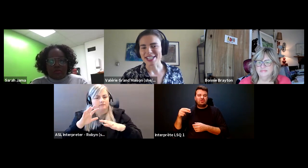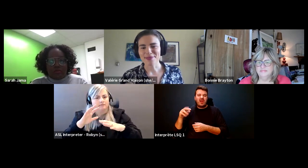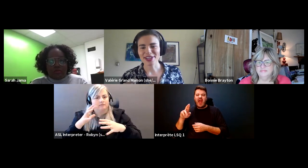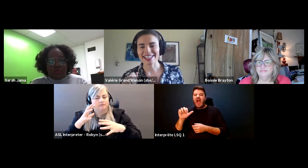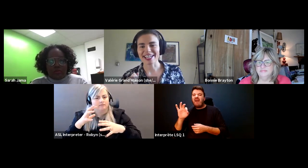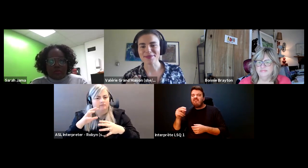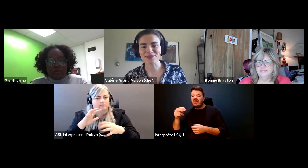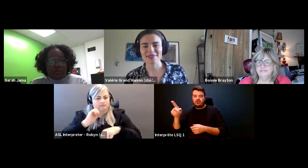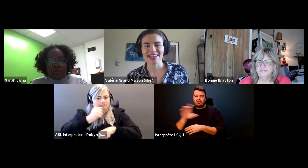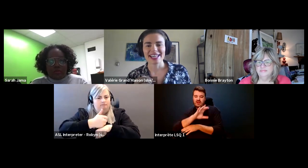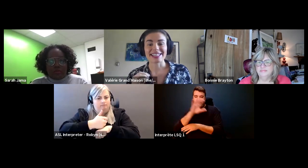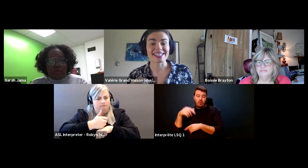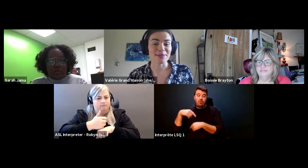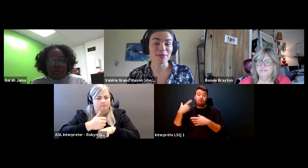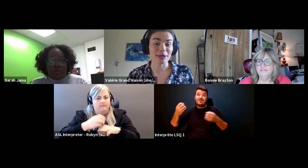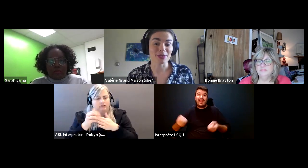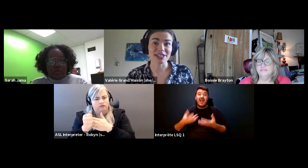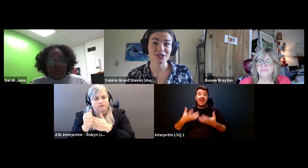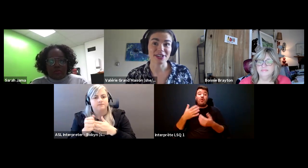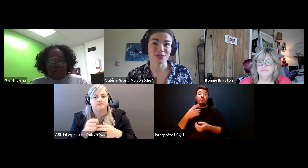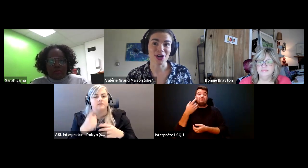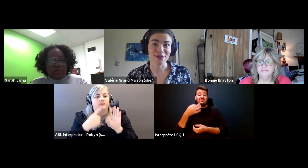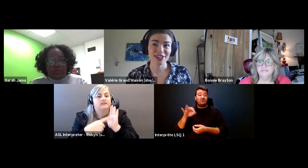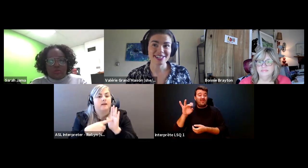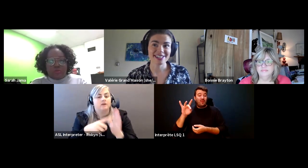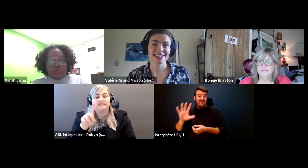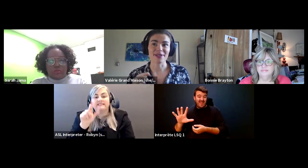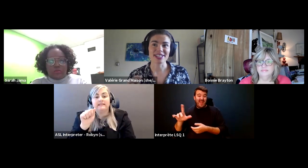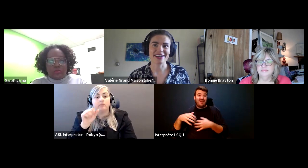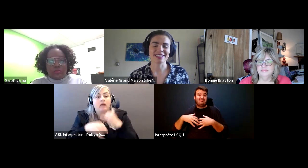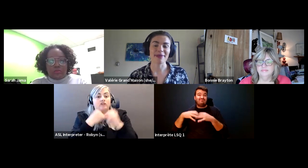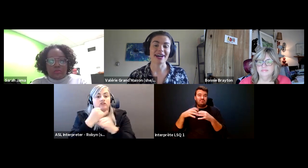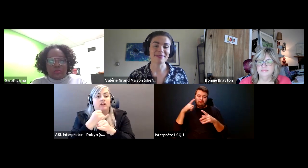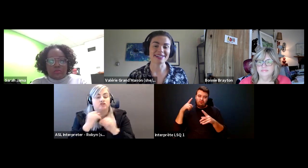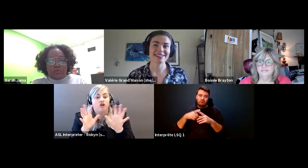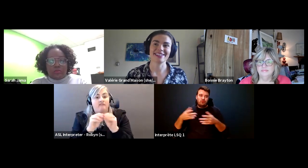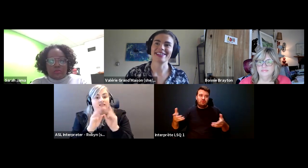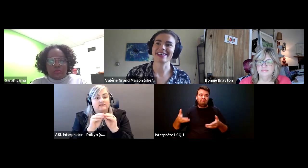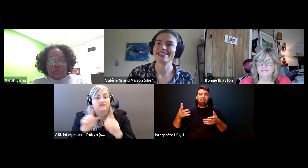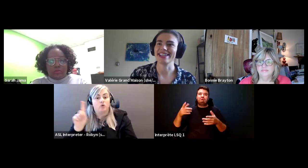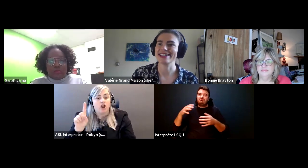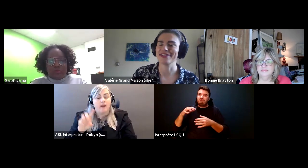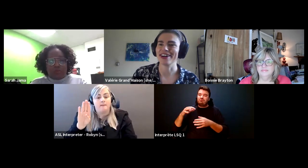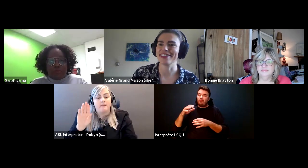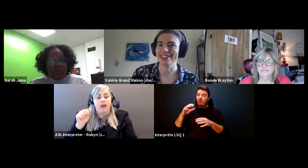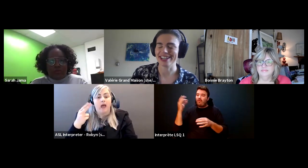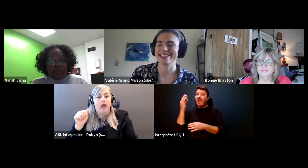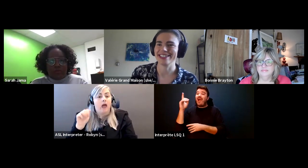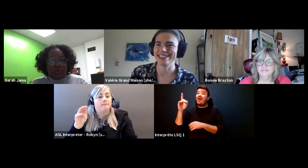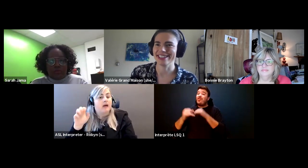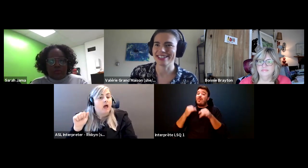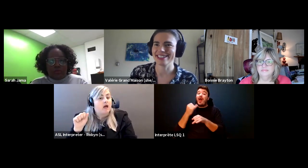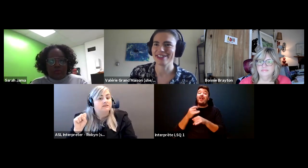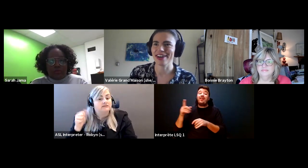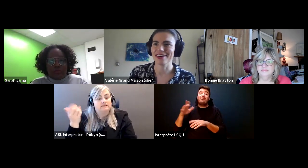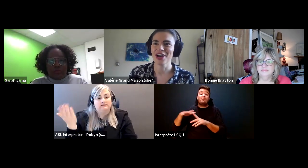Valérie Grand’Maison (she/elle): For example, at the disabled people international conference was held in Bahamas in the 1985 in 18 1985.